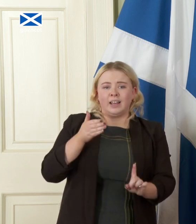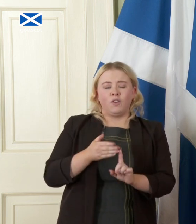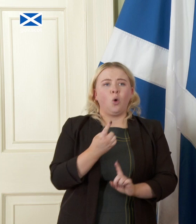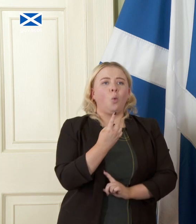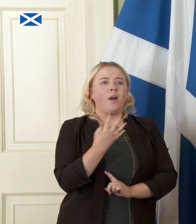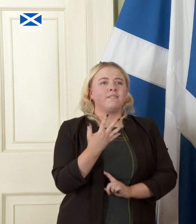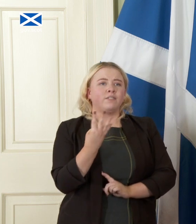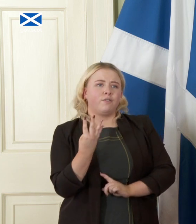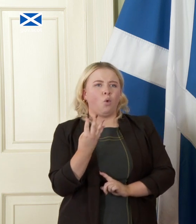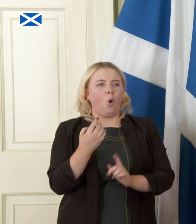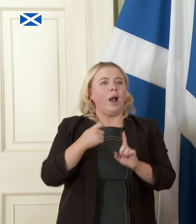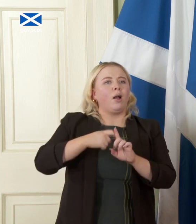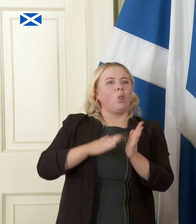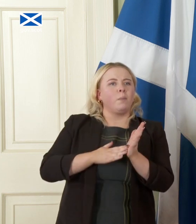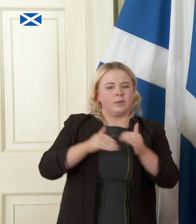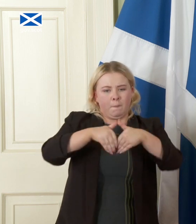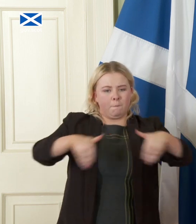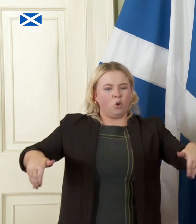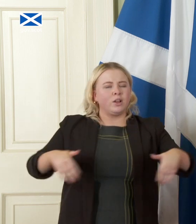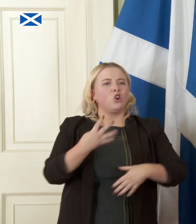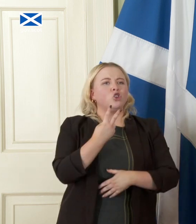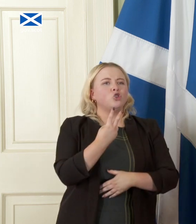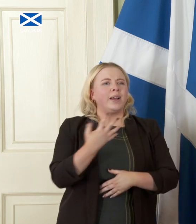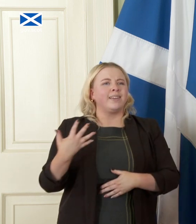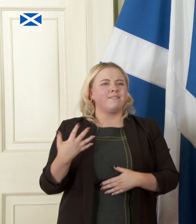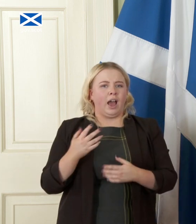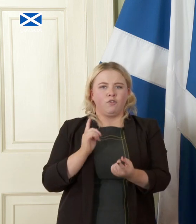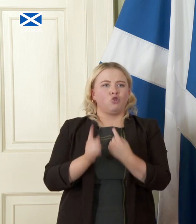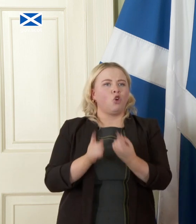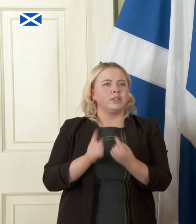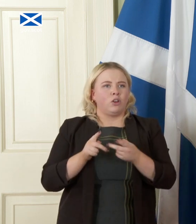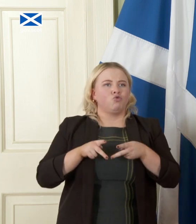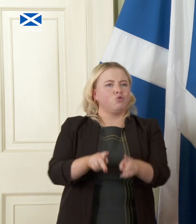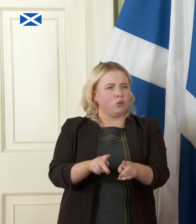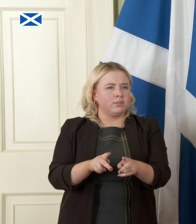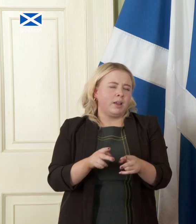25 crossing routes roughly mostly minor routes but crossing routes nonetheless how would you